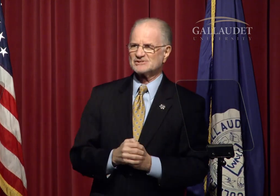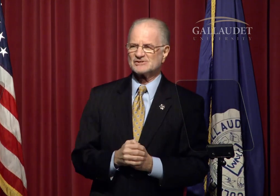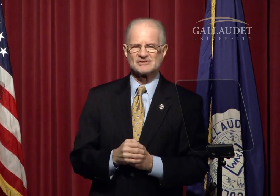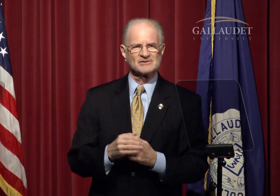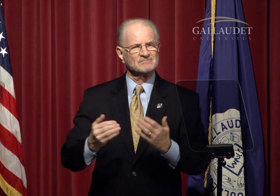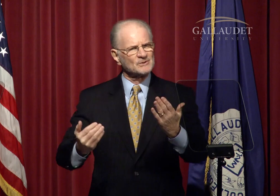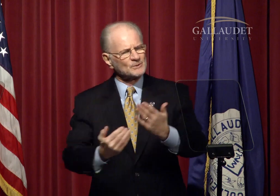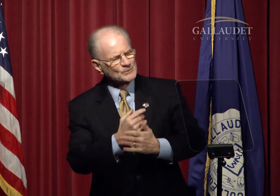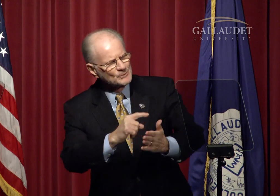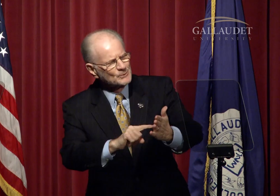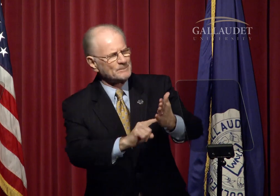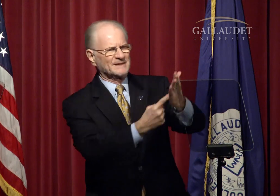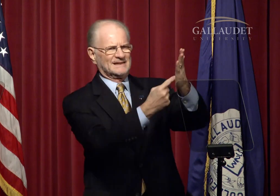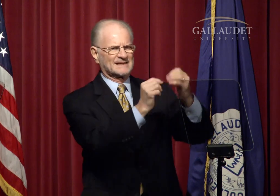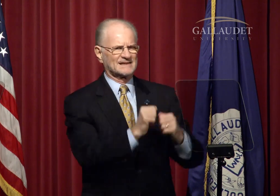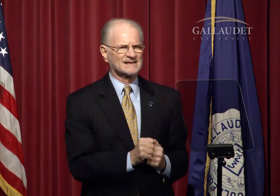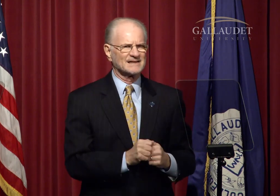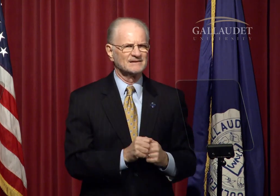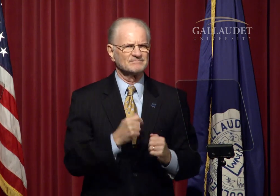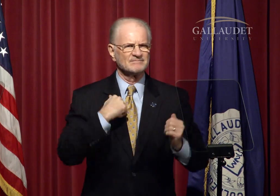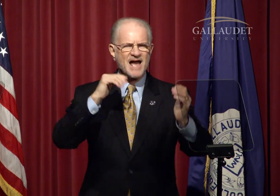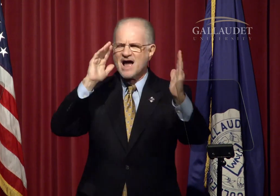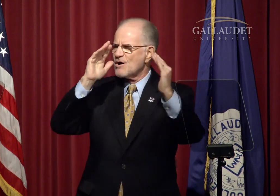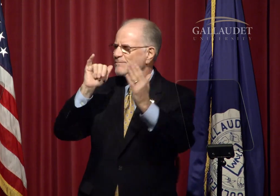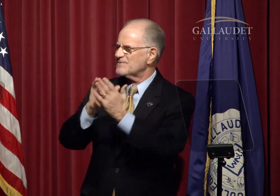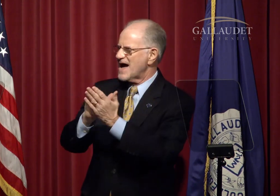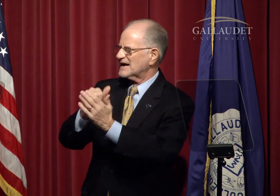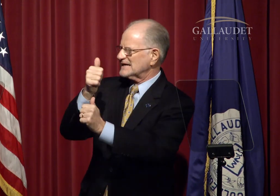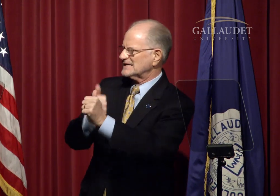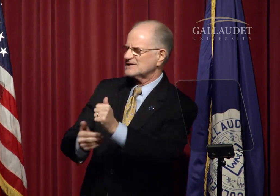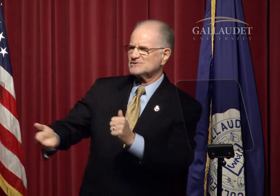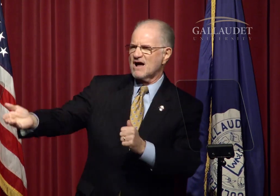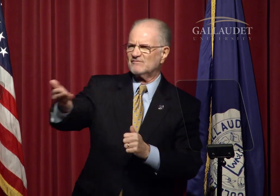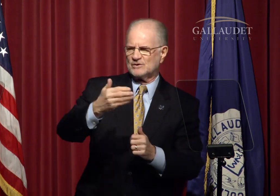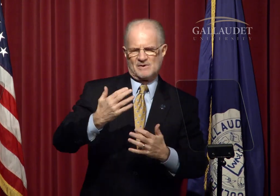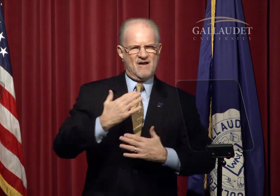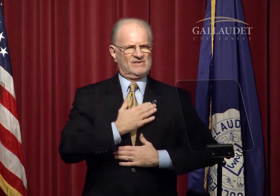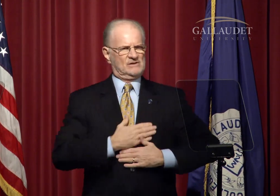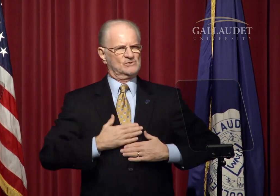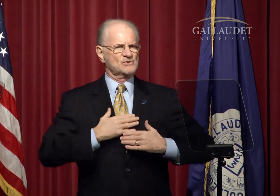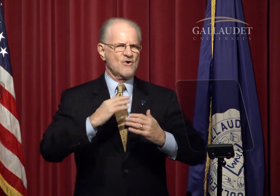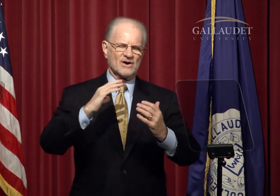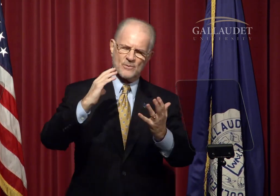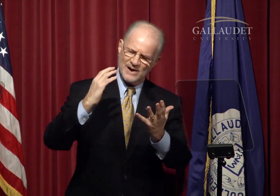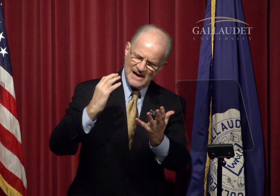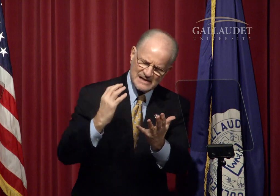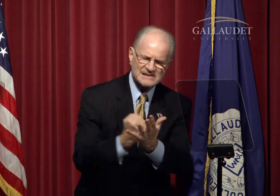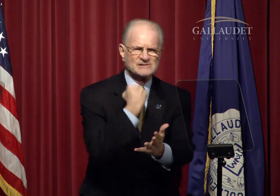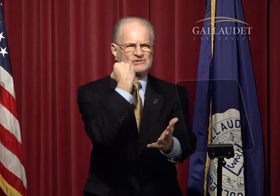to a new semester, to a new beginning. I hope that each of you